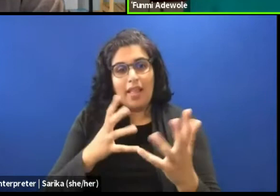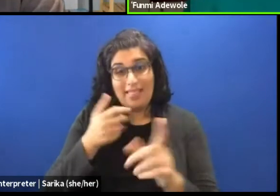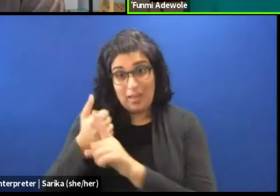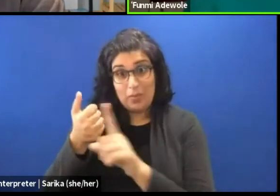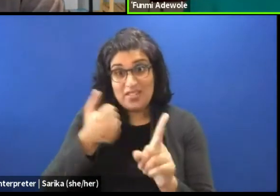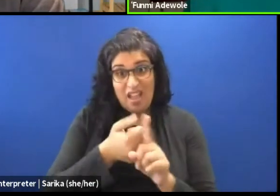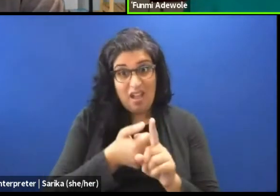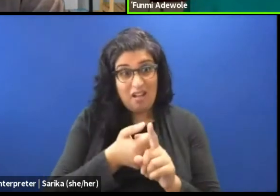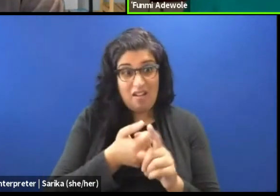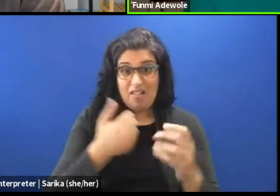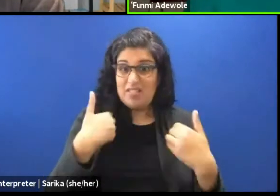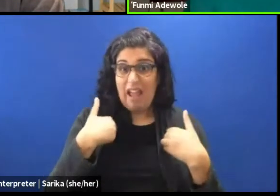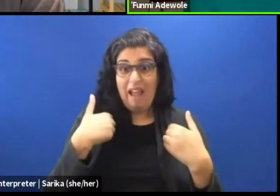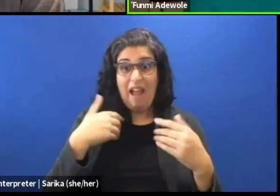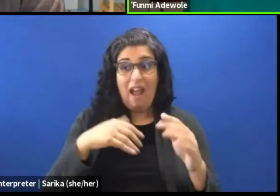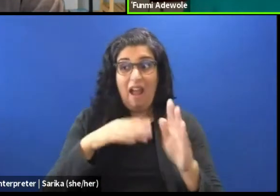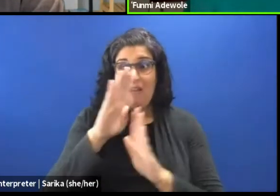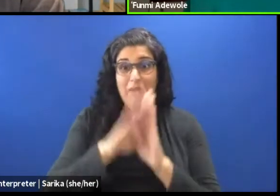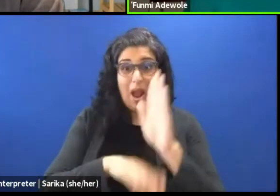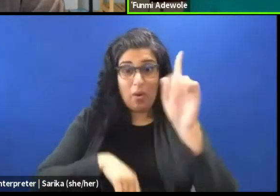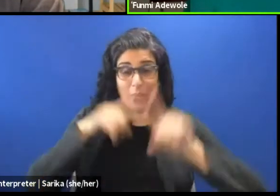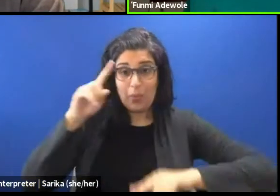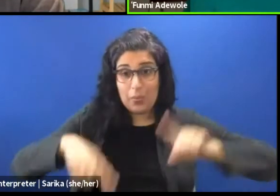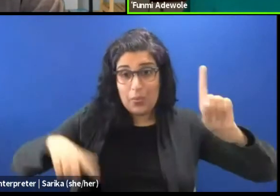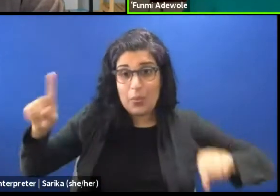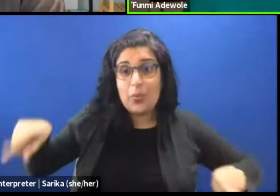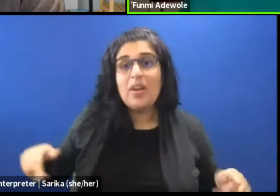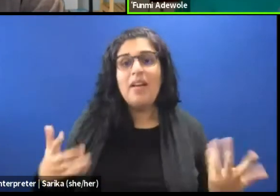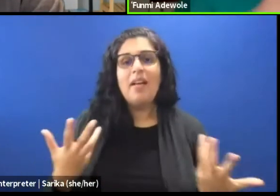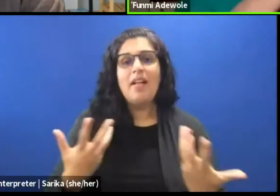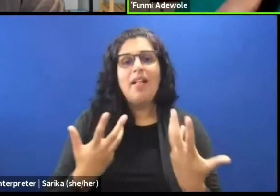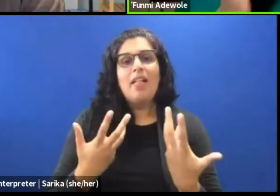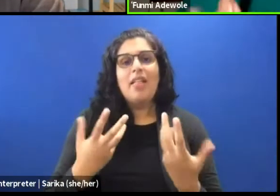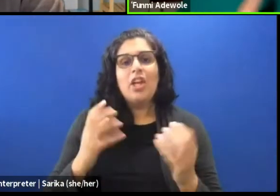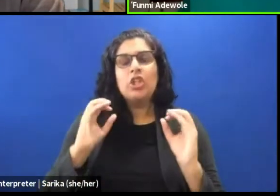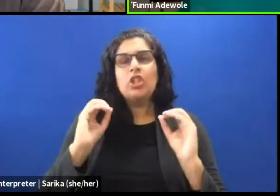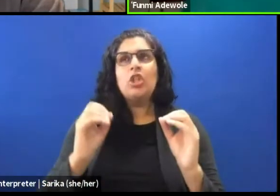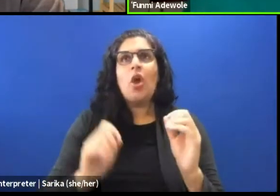there is not a fixed way of creating the performance.